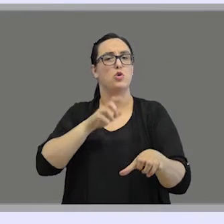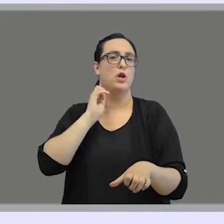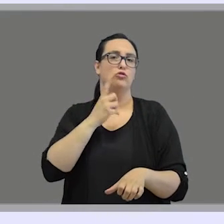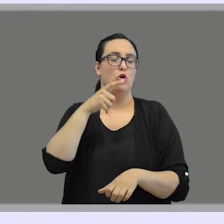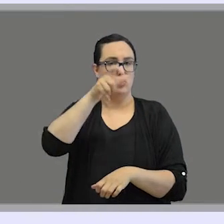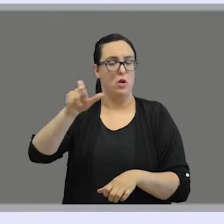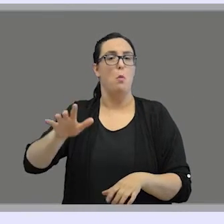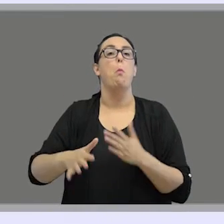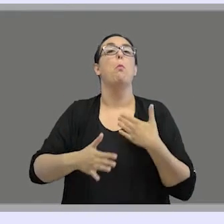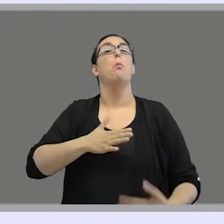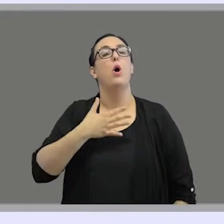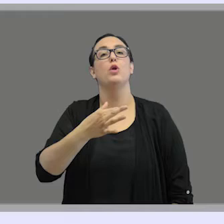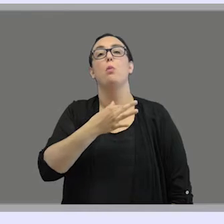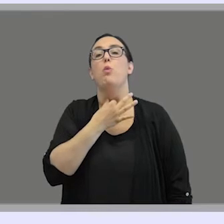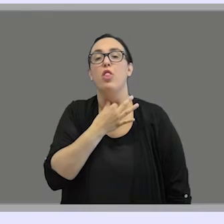can use their voices to communicate too.